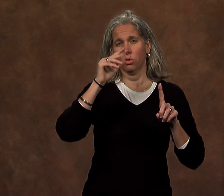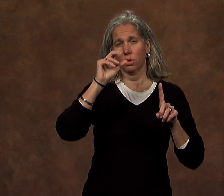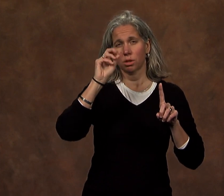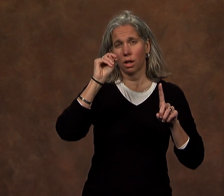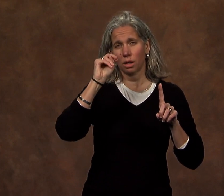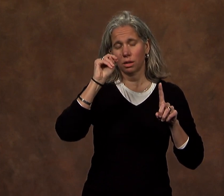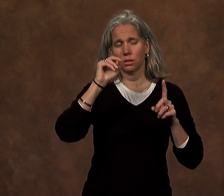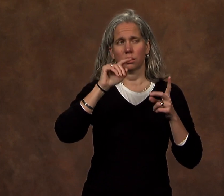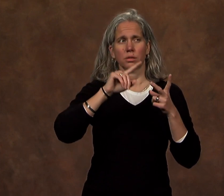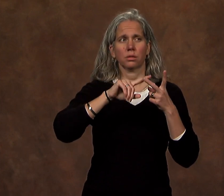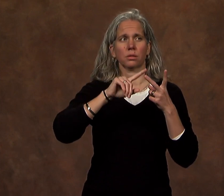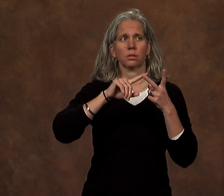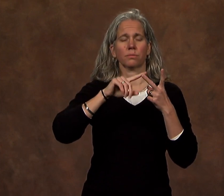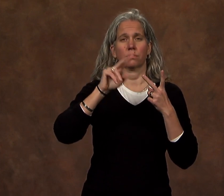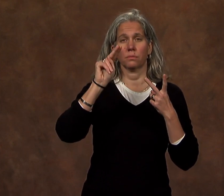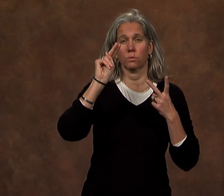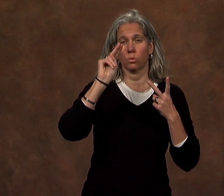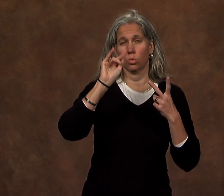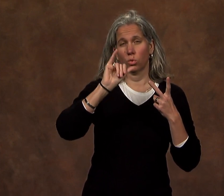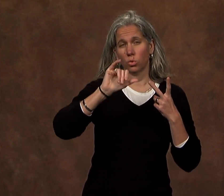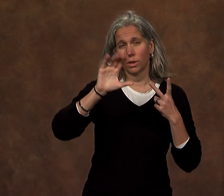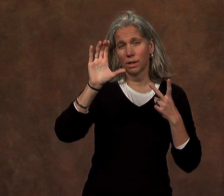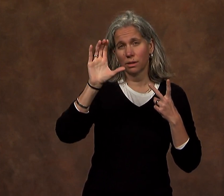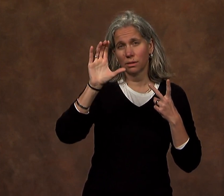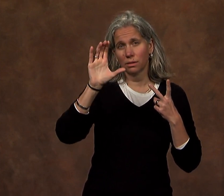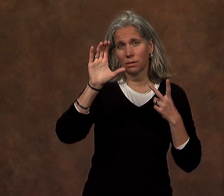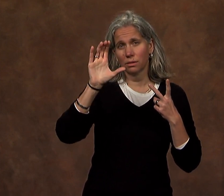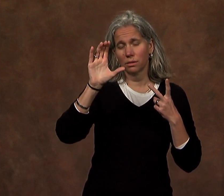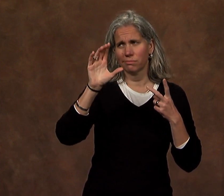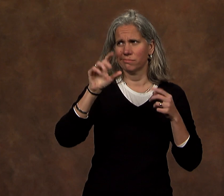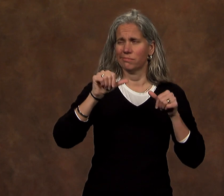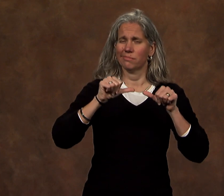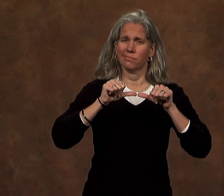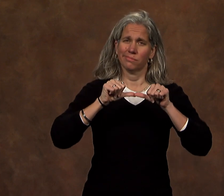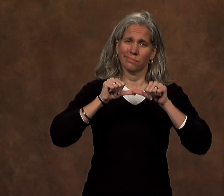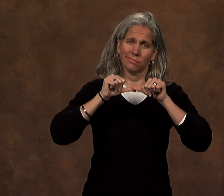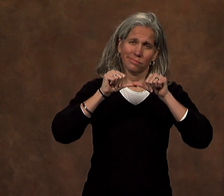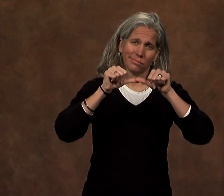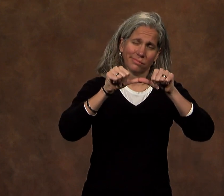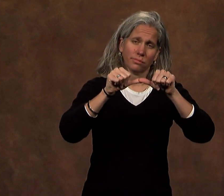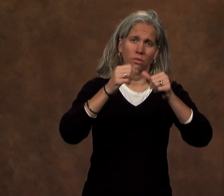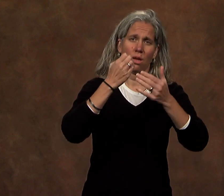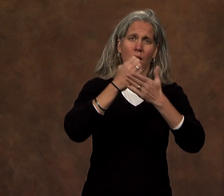of the recent legal decisions in Ferguson and New York City,